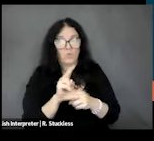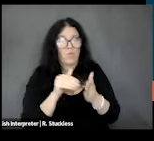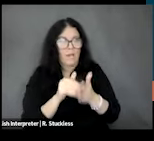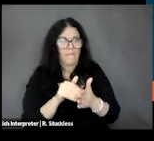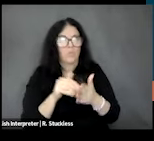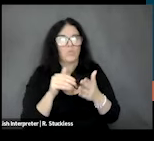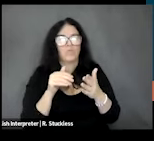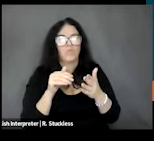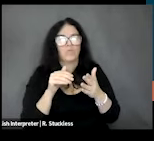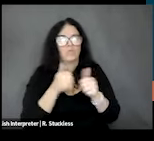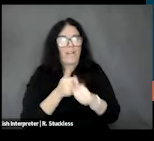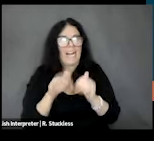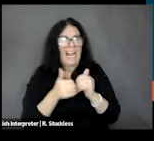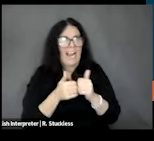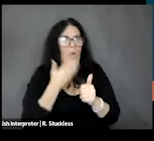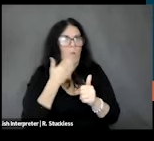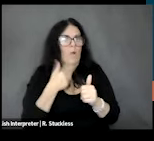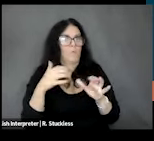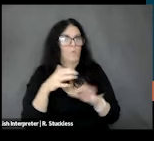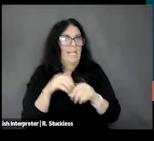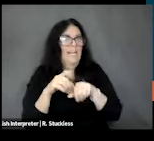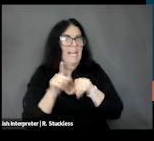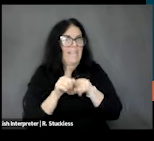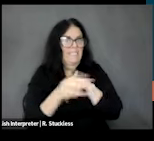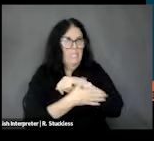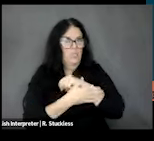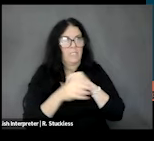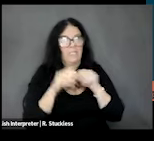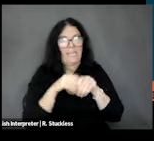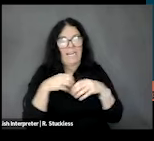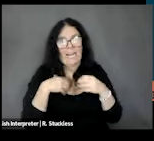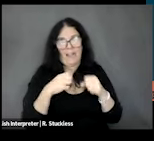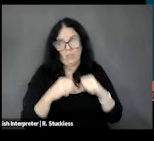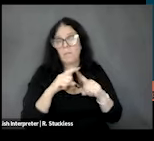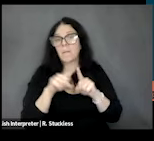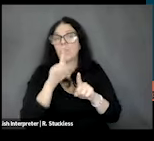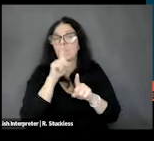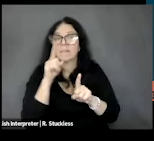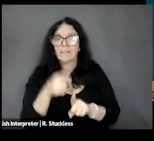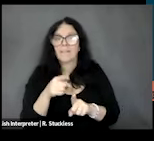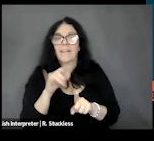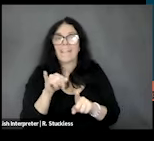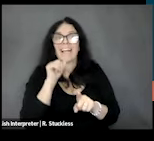a country in terms of food security, but it mainly focuses on the inability to access food due